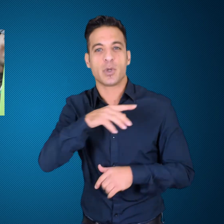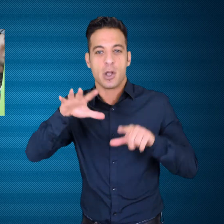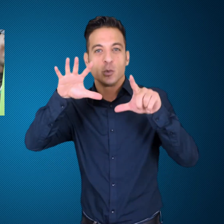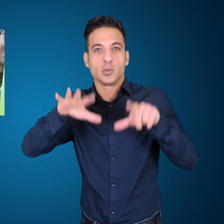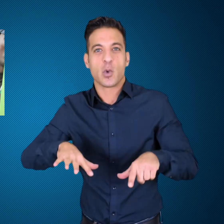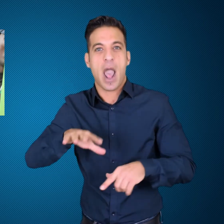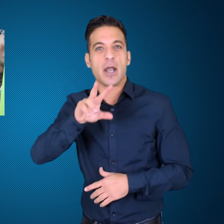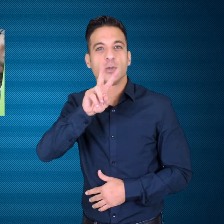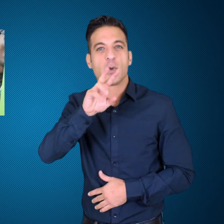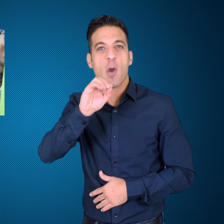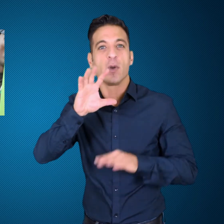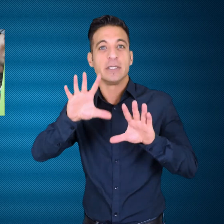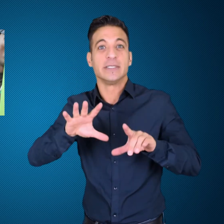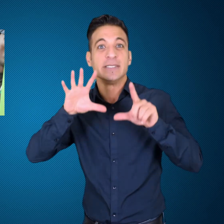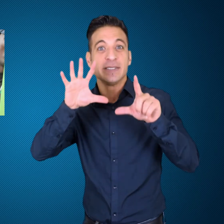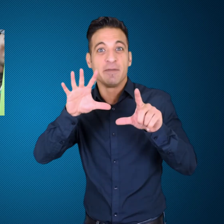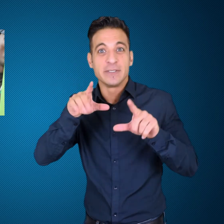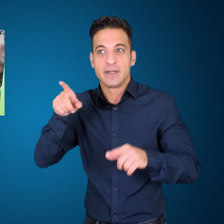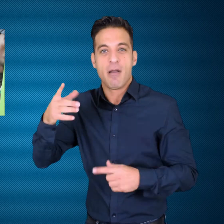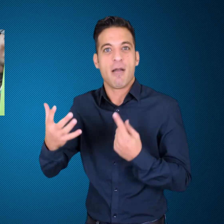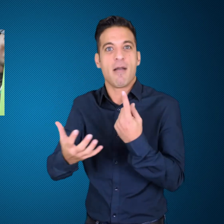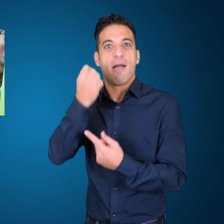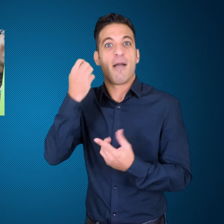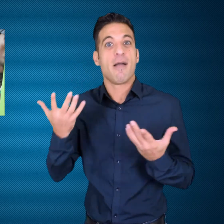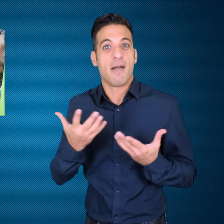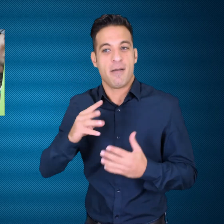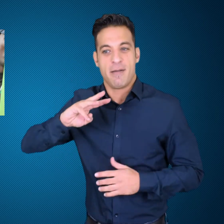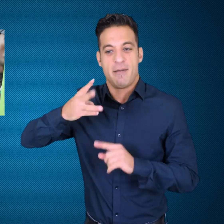in Samsun in July 2017 and also earned